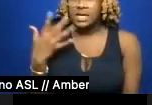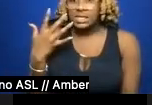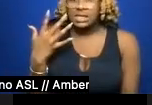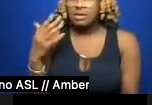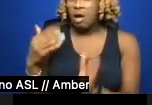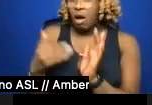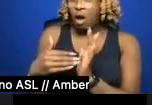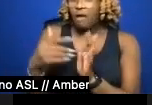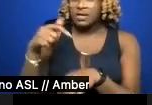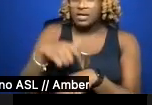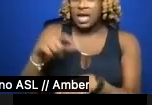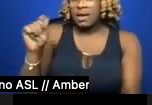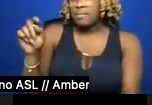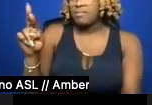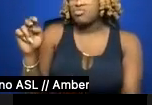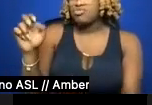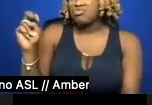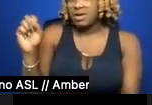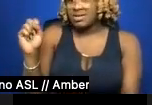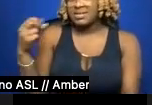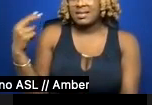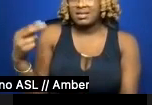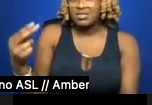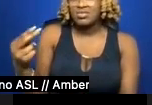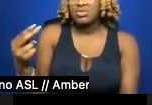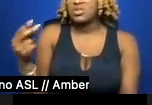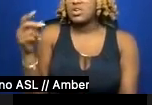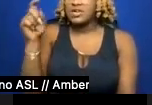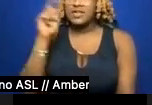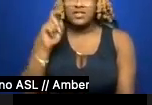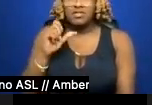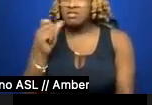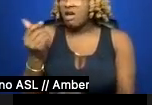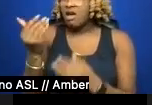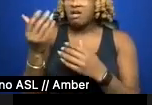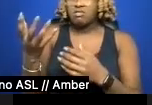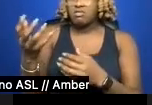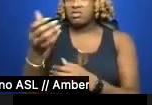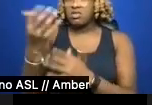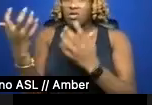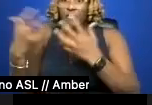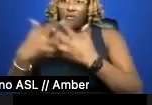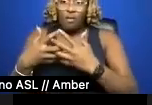histories or histories of gender non-conforming individuals or those who have defied social and